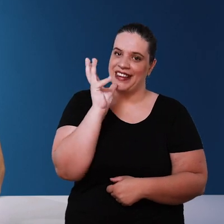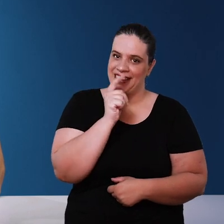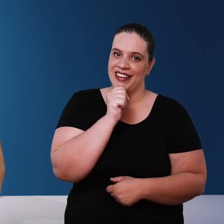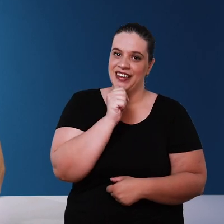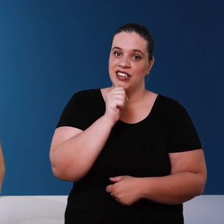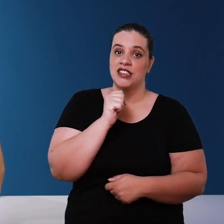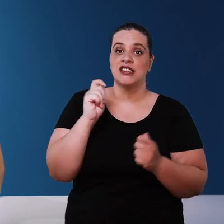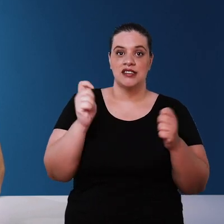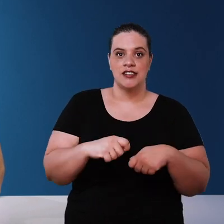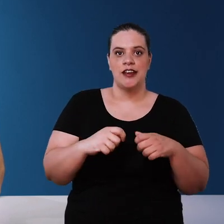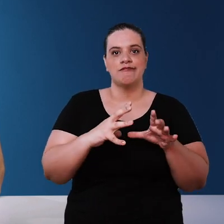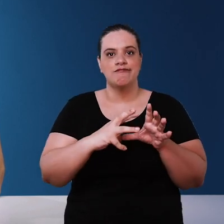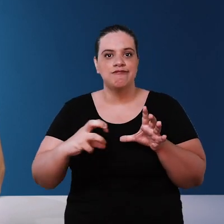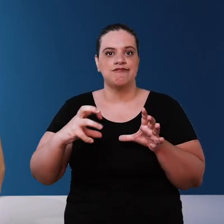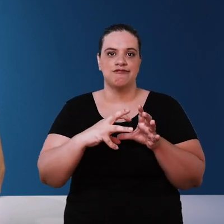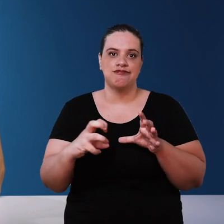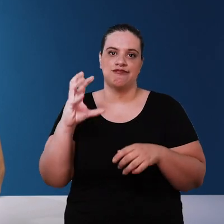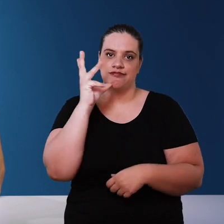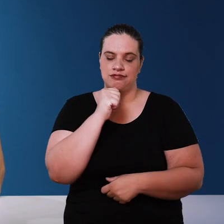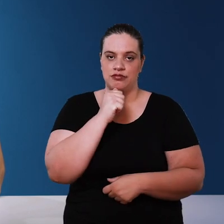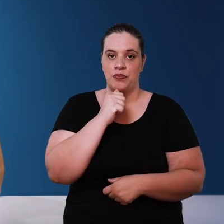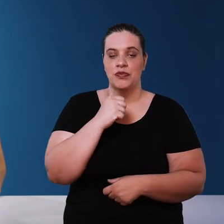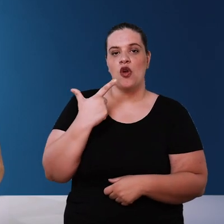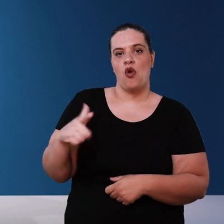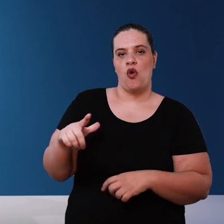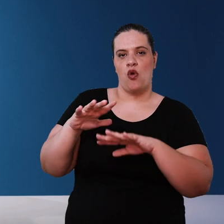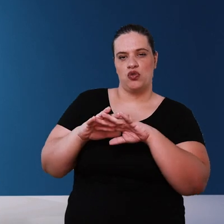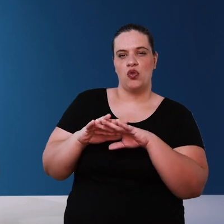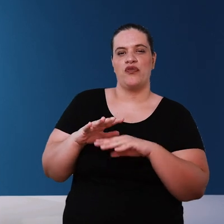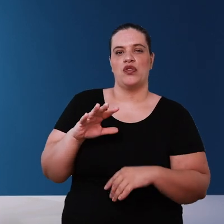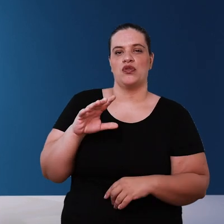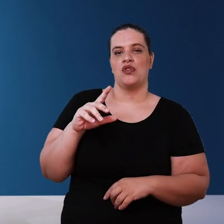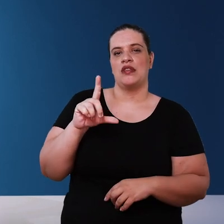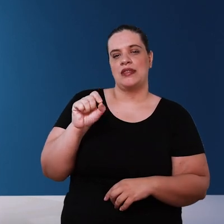limitation on the flow capacity while a pleated filter of 10 cm in diameter